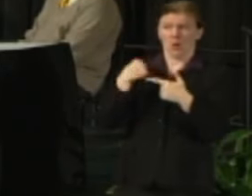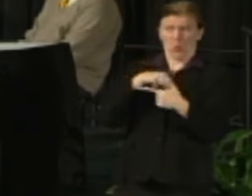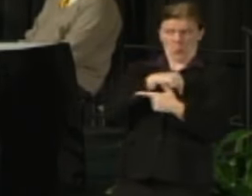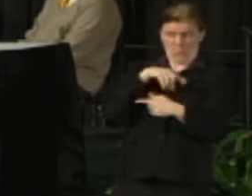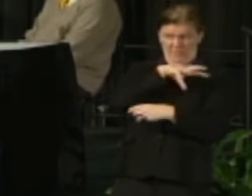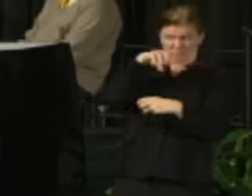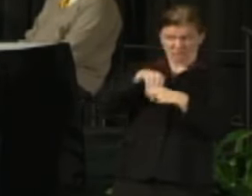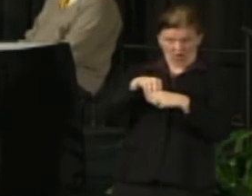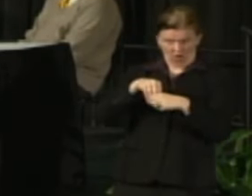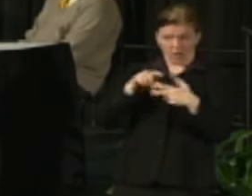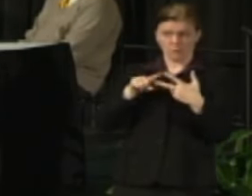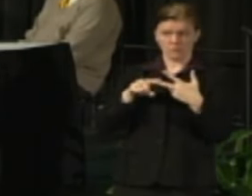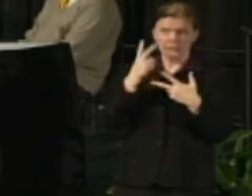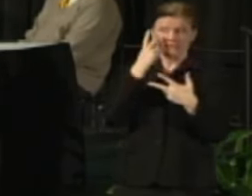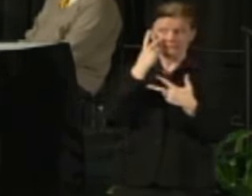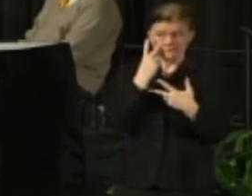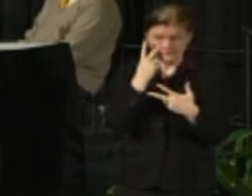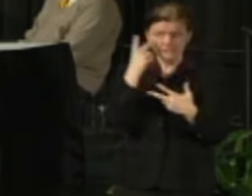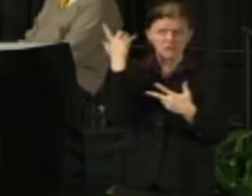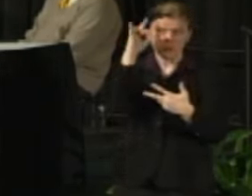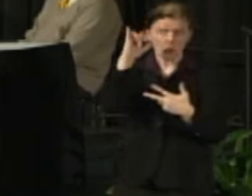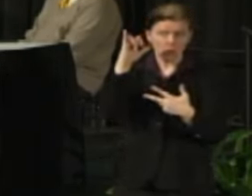When do we get to see a draft of the Public Authority?